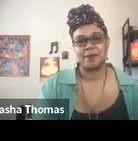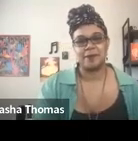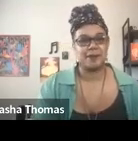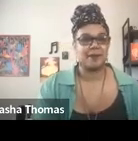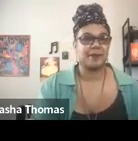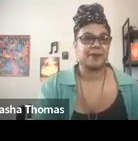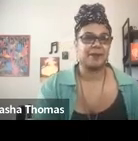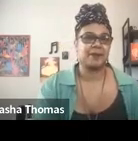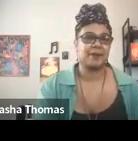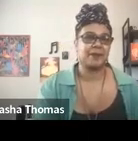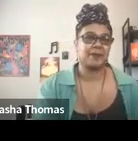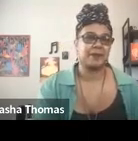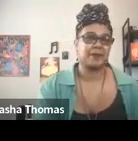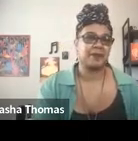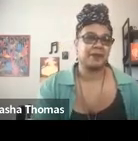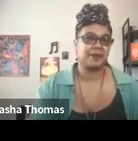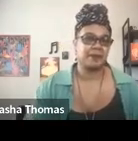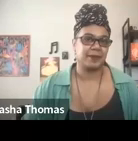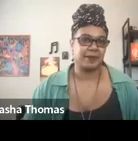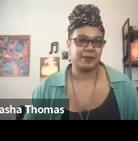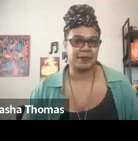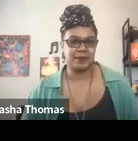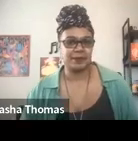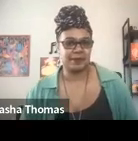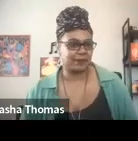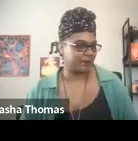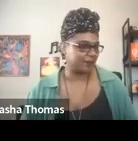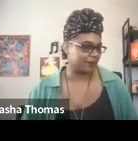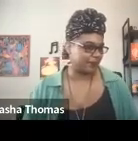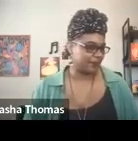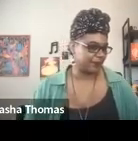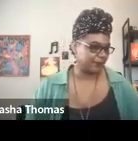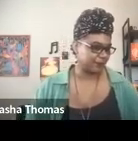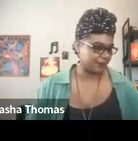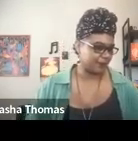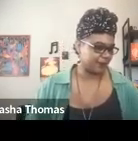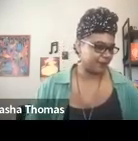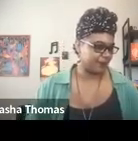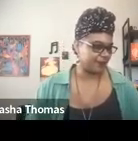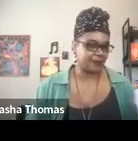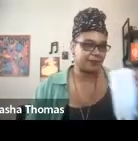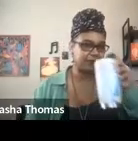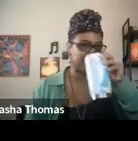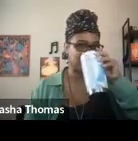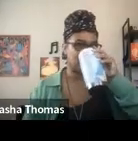The screen is filled with a shade of pale sea foam green and blue, watercolor paint splatters